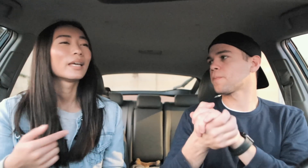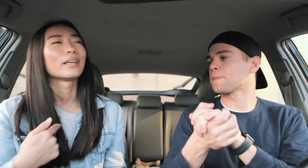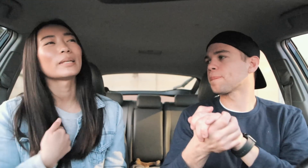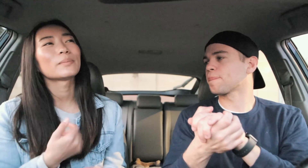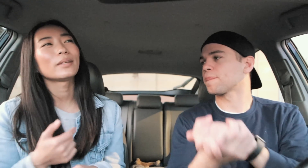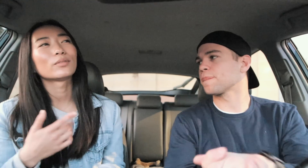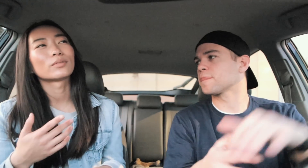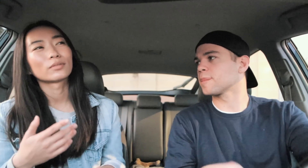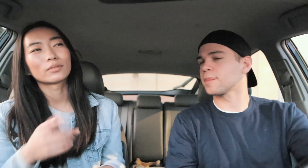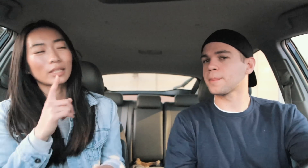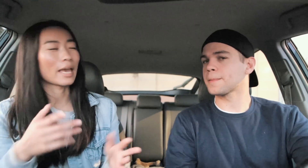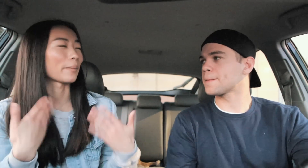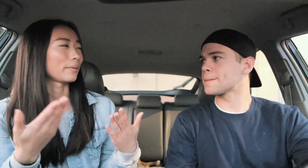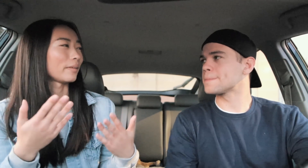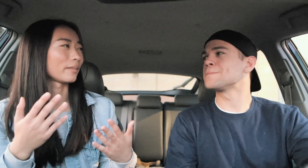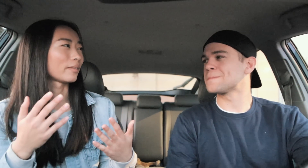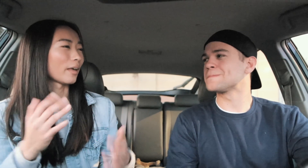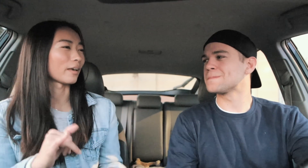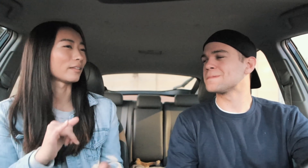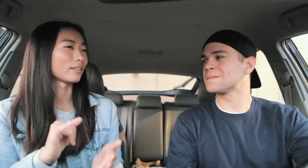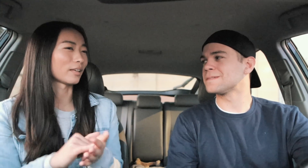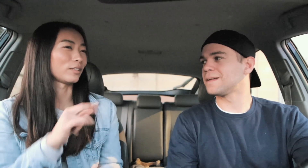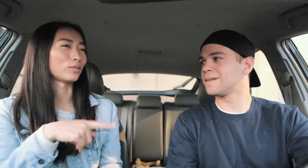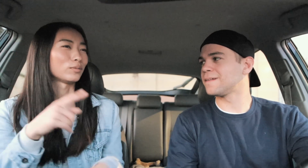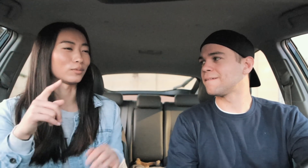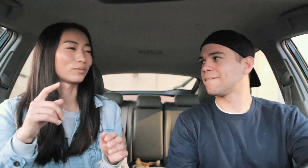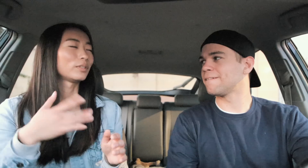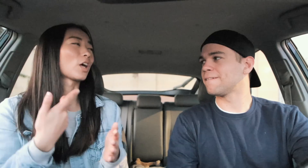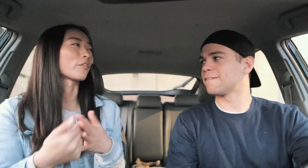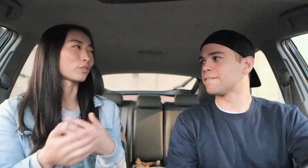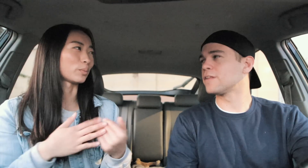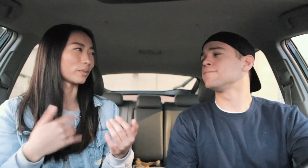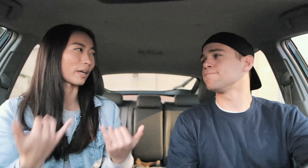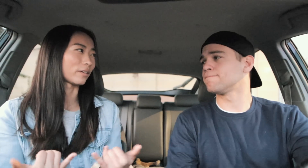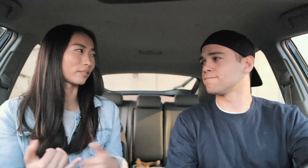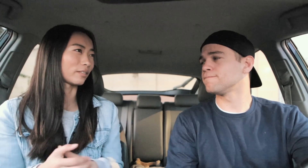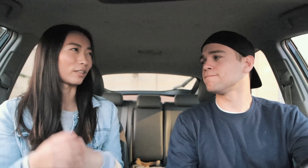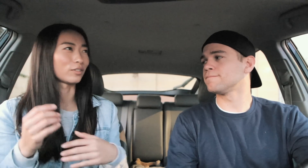well that makes me really happy that you feel comfortable now. That you feel